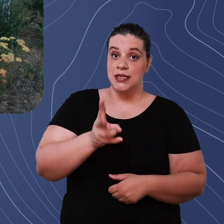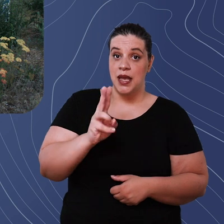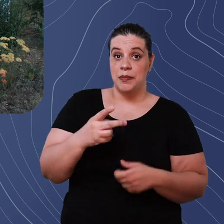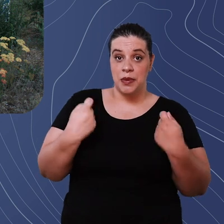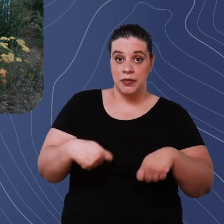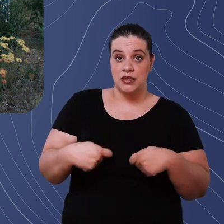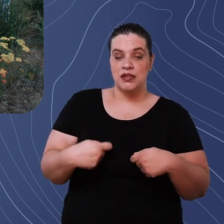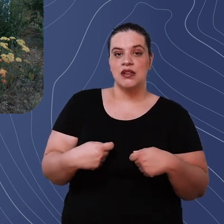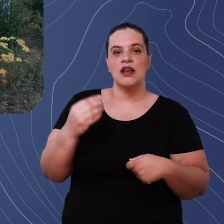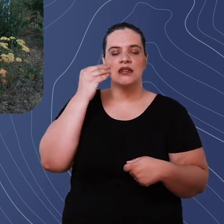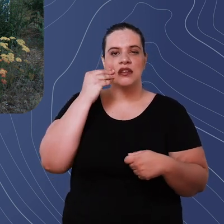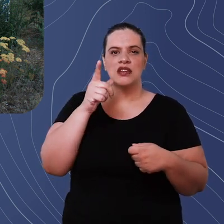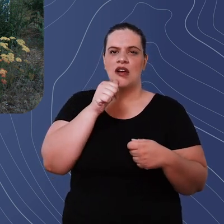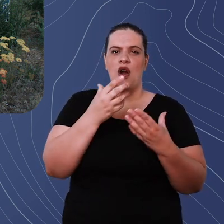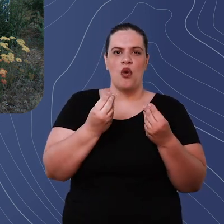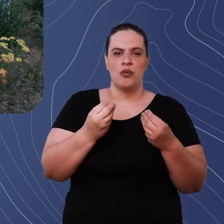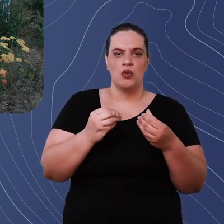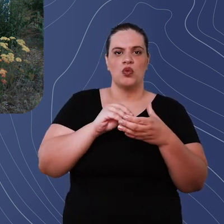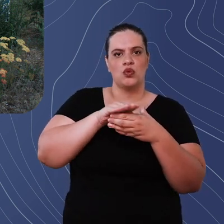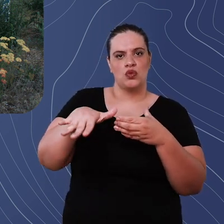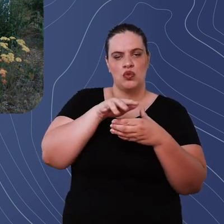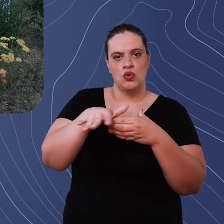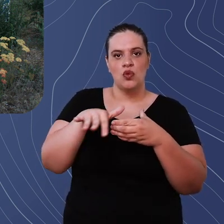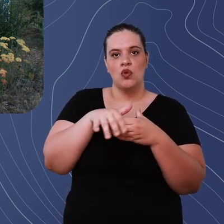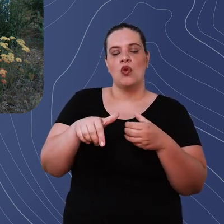and try to direct excess rainwater from the thief to a